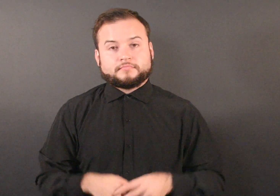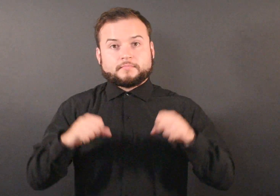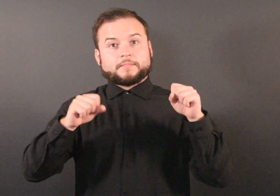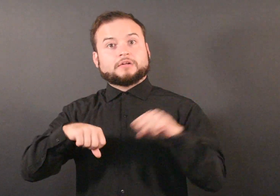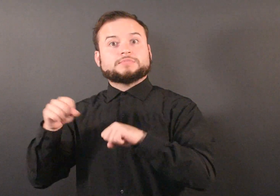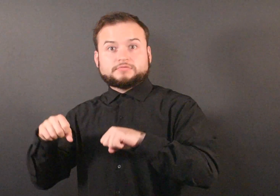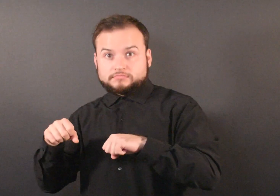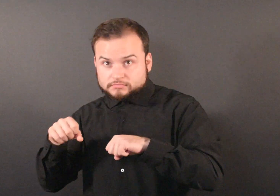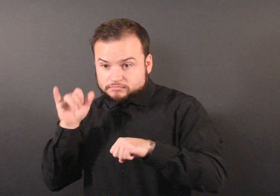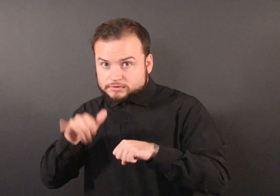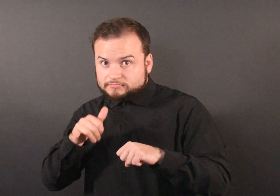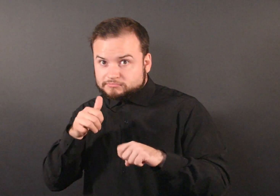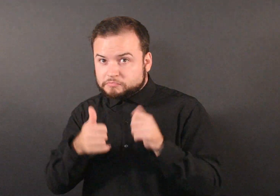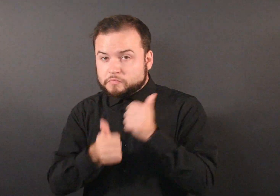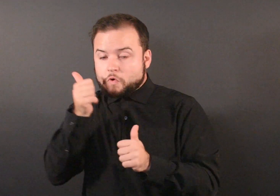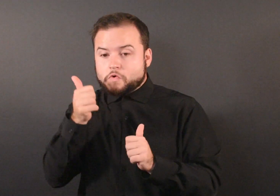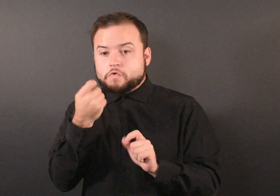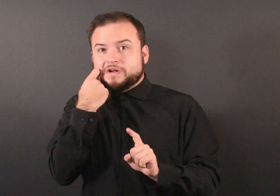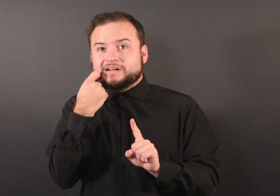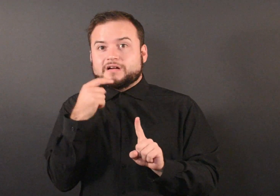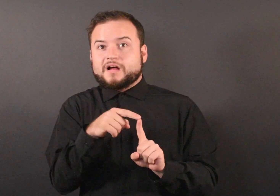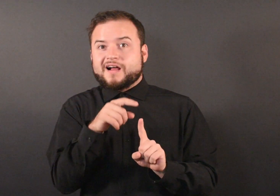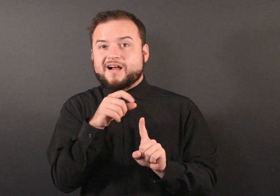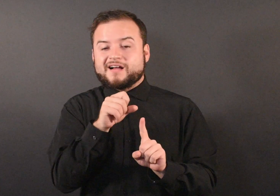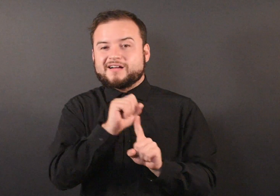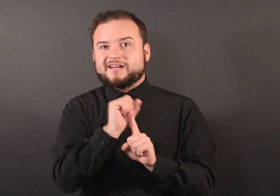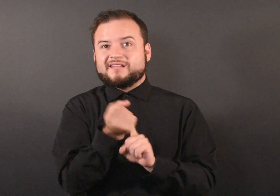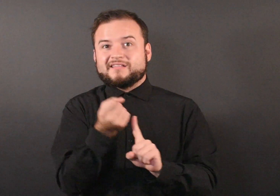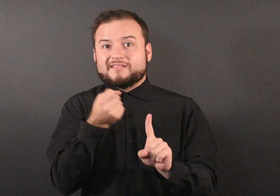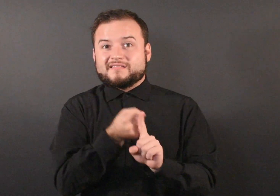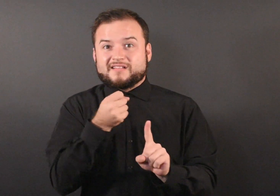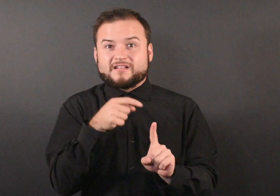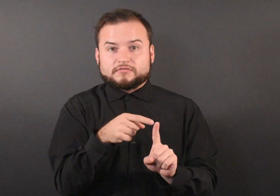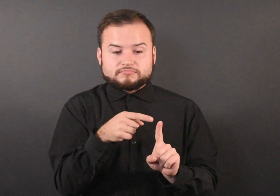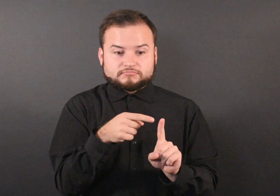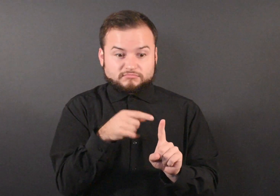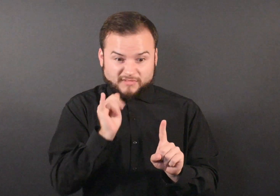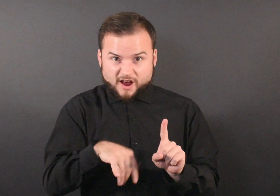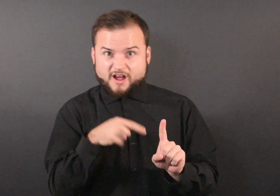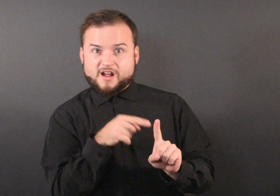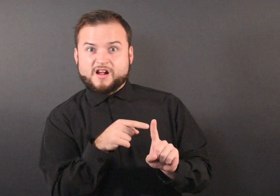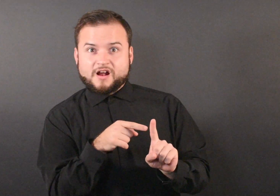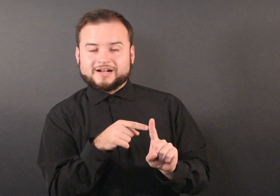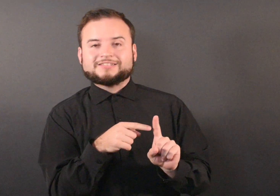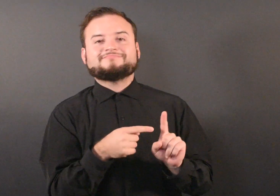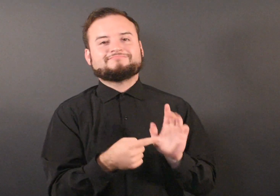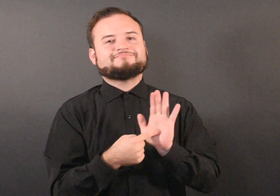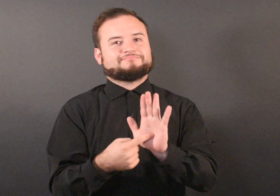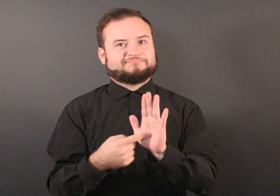The possibility that the most recent case could indicate that measles is spreading in